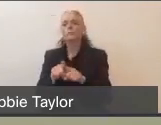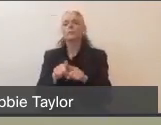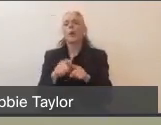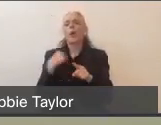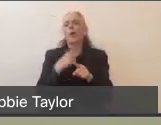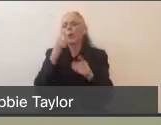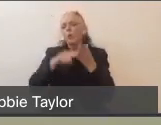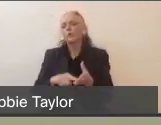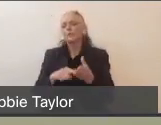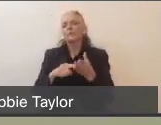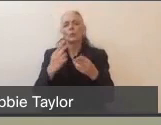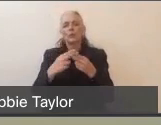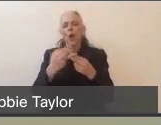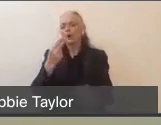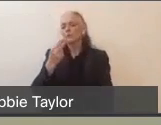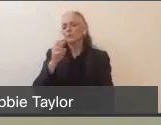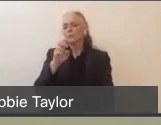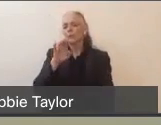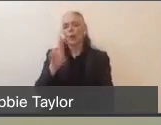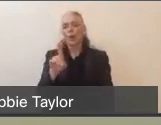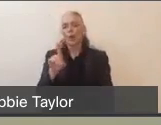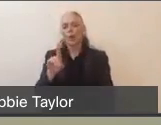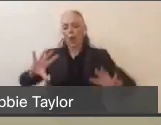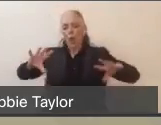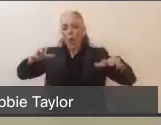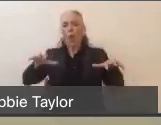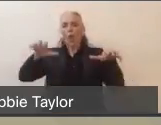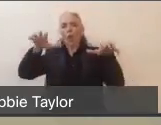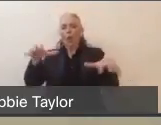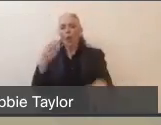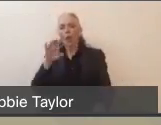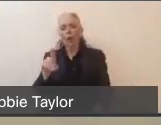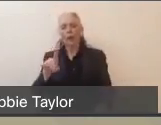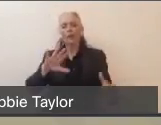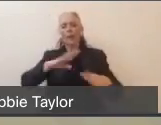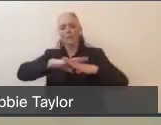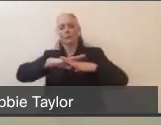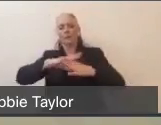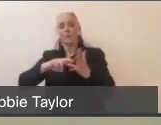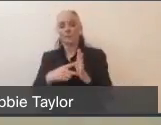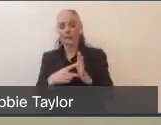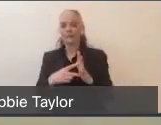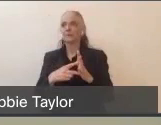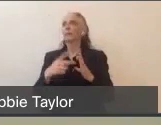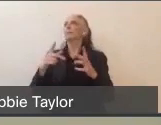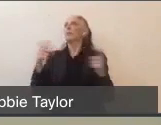We want to increase the herd immunity. Usually it's over 70 percent, at least, but ideally over 90% of our population